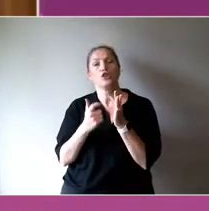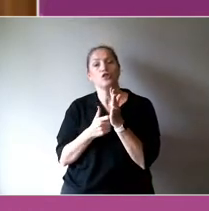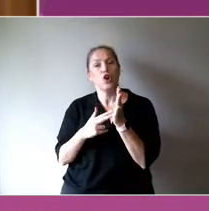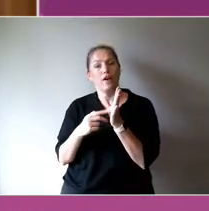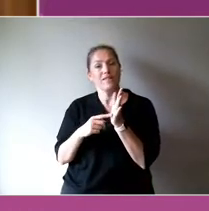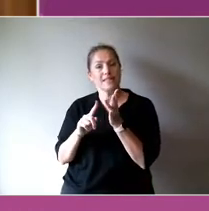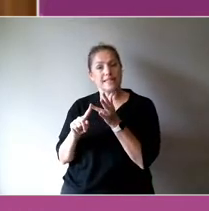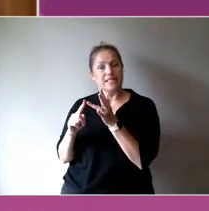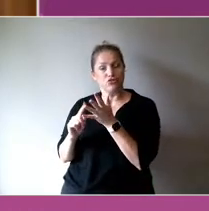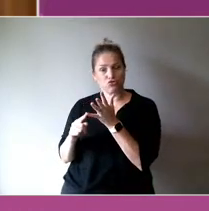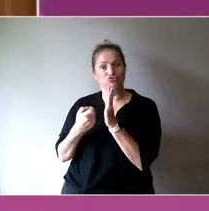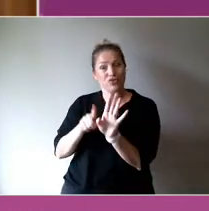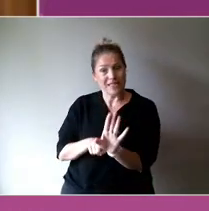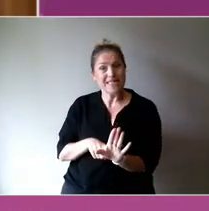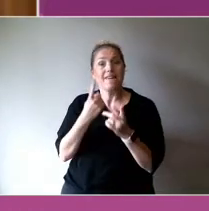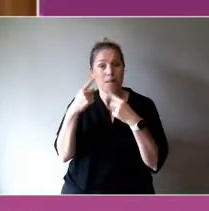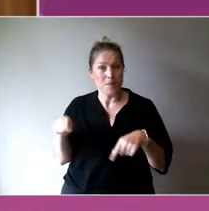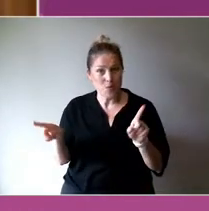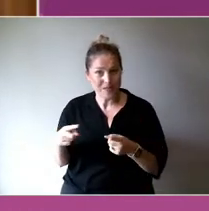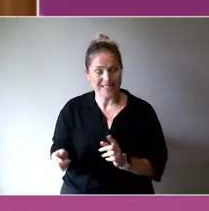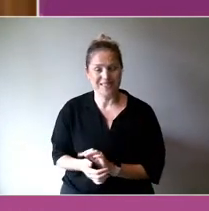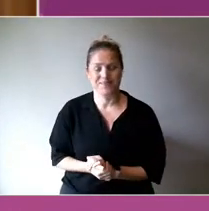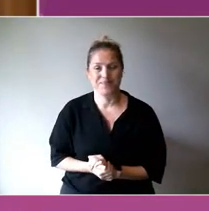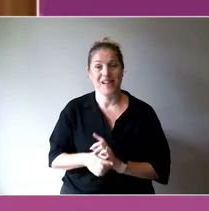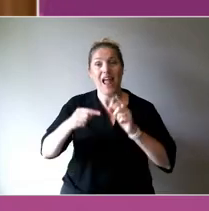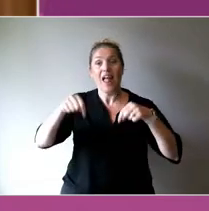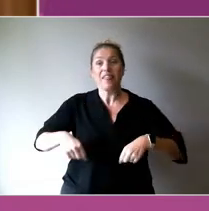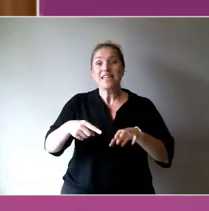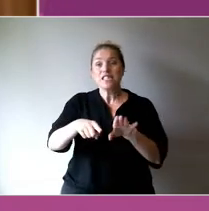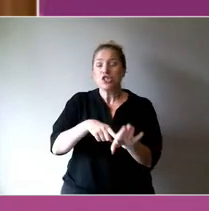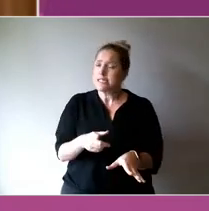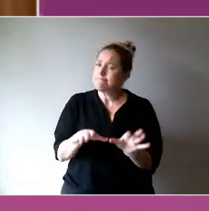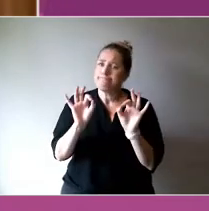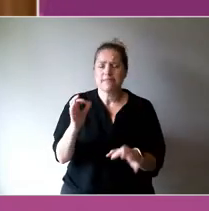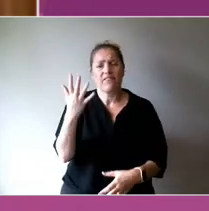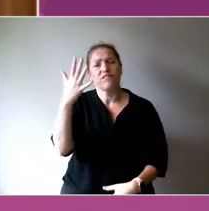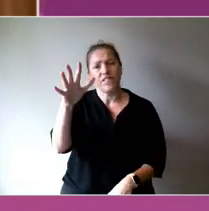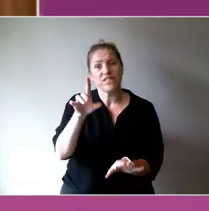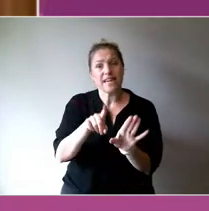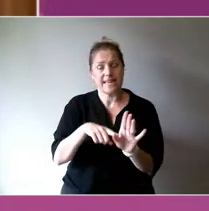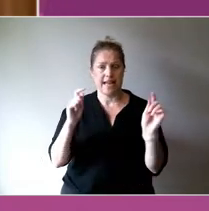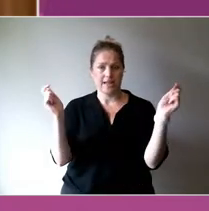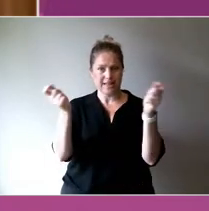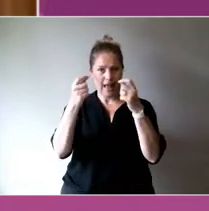Because we're also celebrating 50 years of the VCA as a whole, and 20 years for the Willen